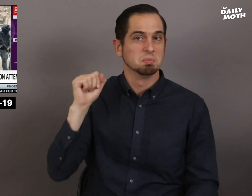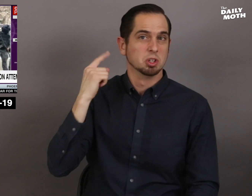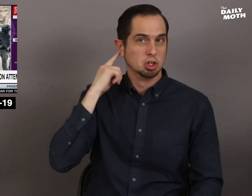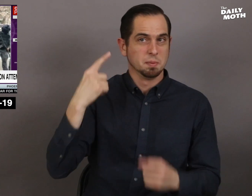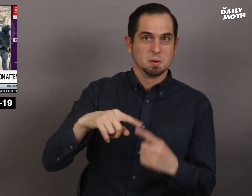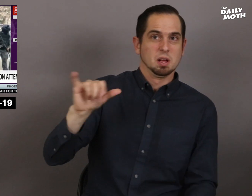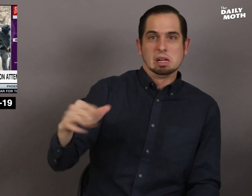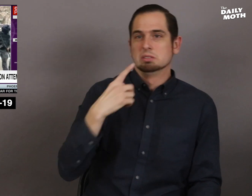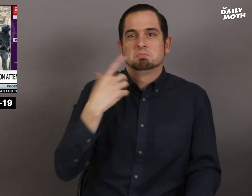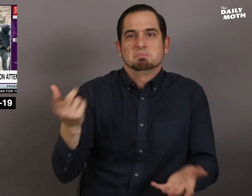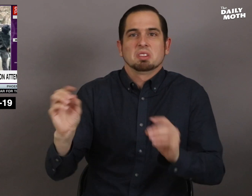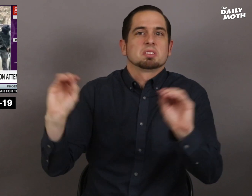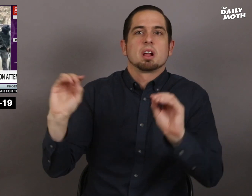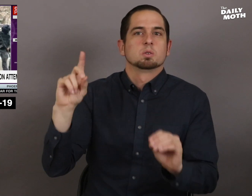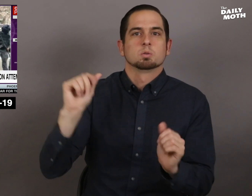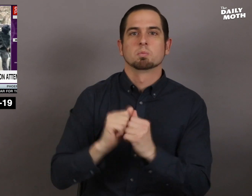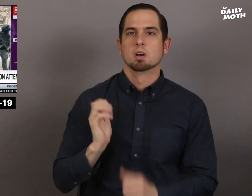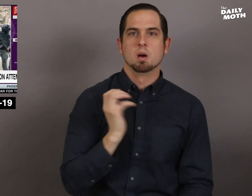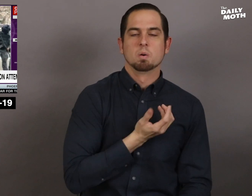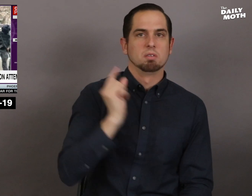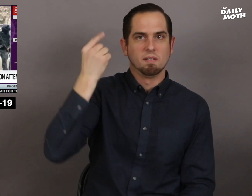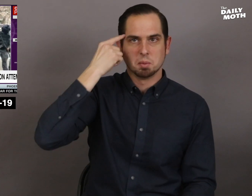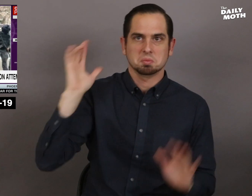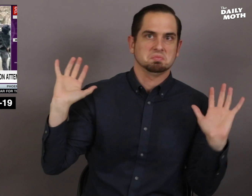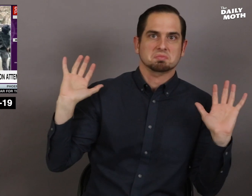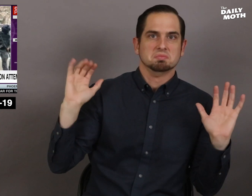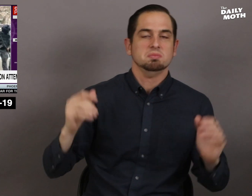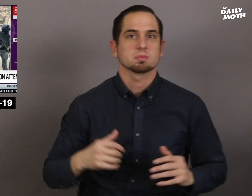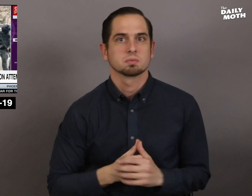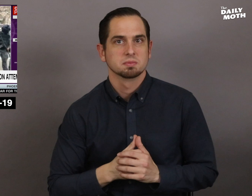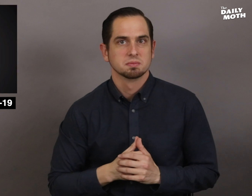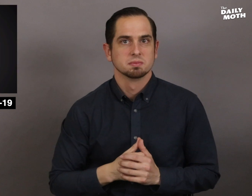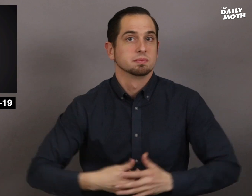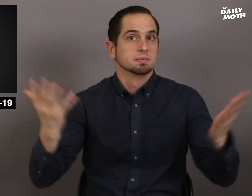"it has nothing to do with our government."